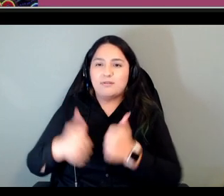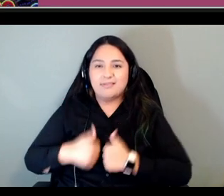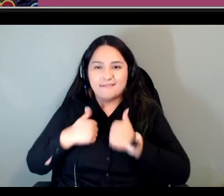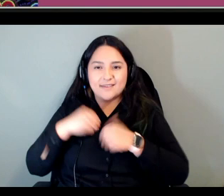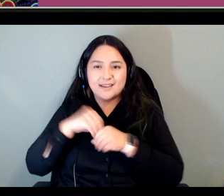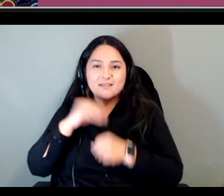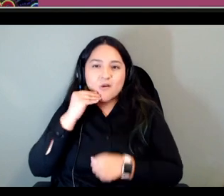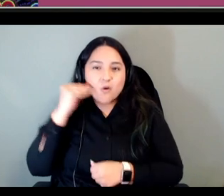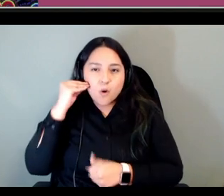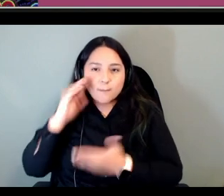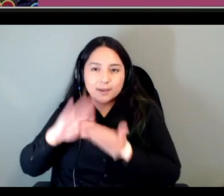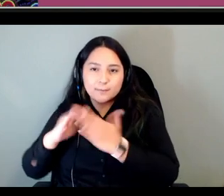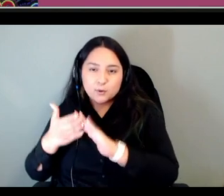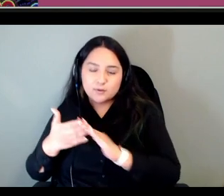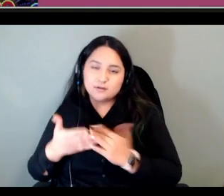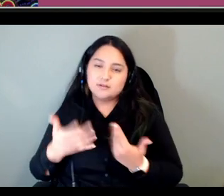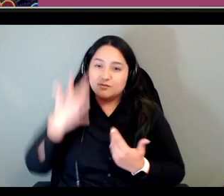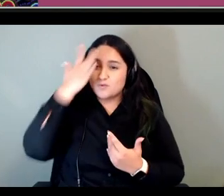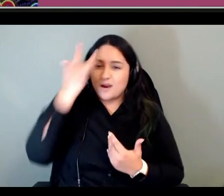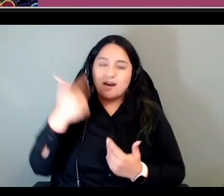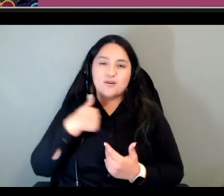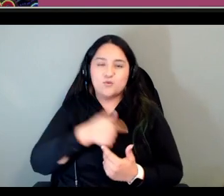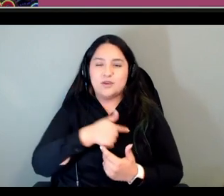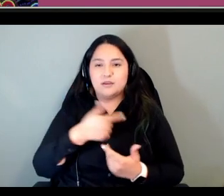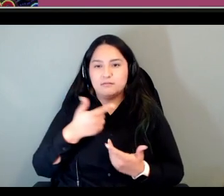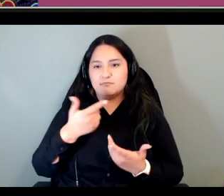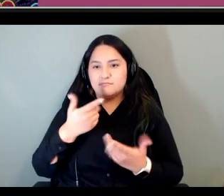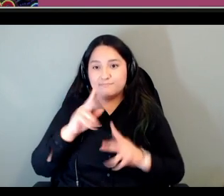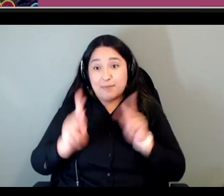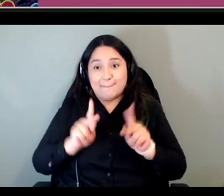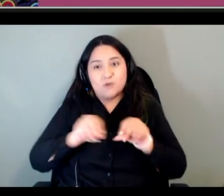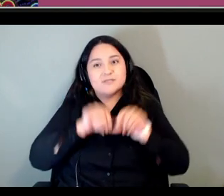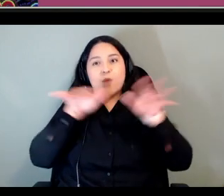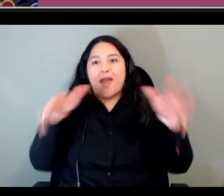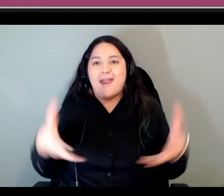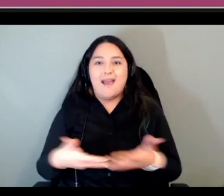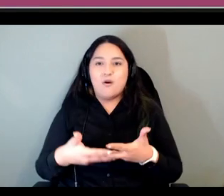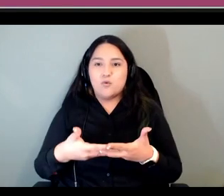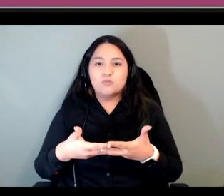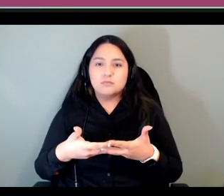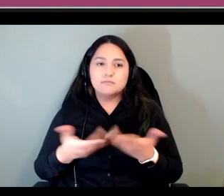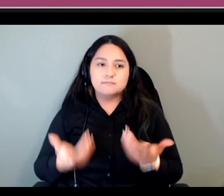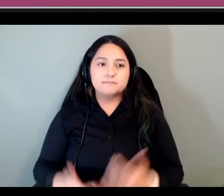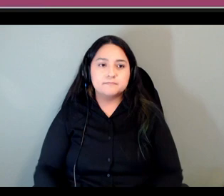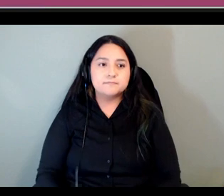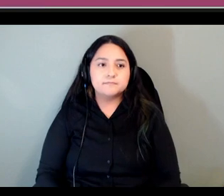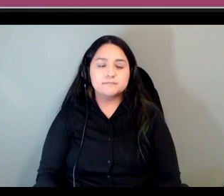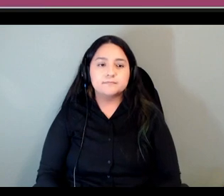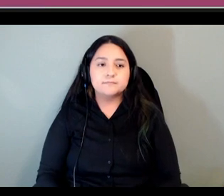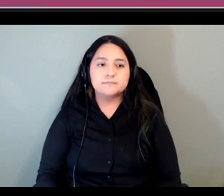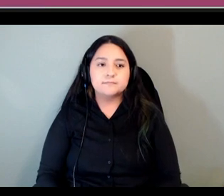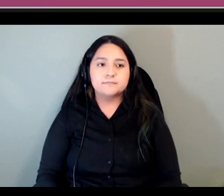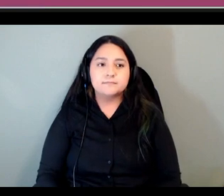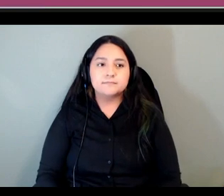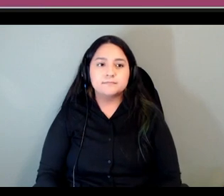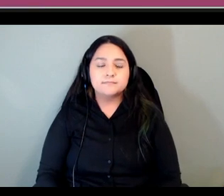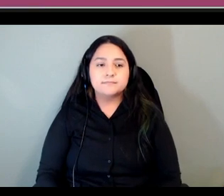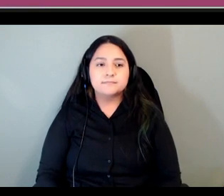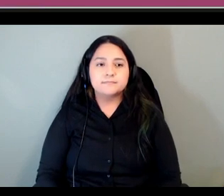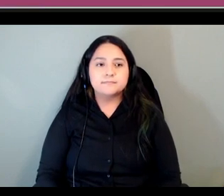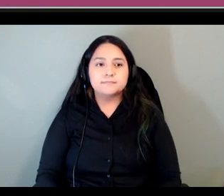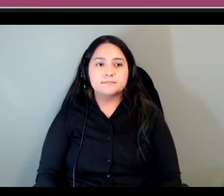because we're spread out over such a large geographical area